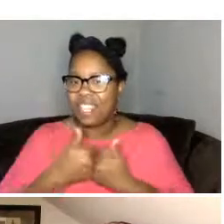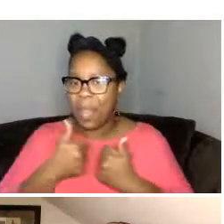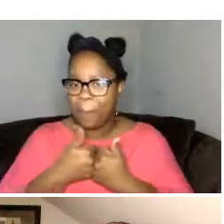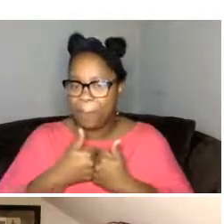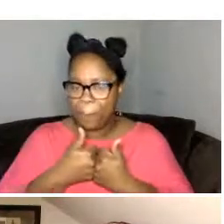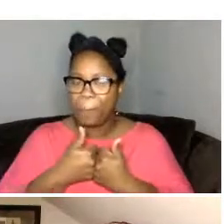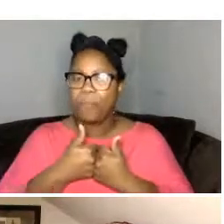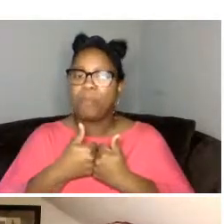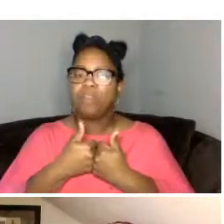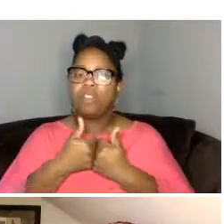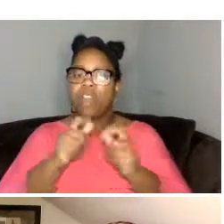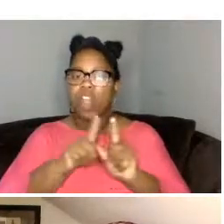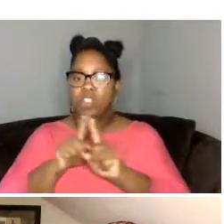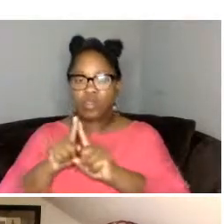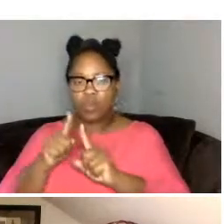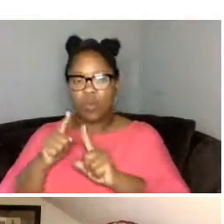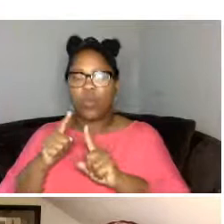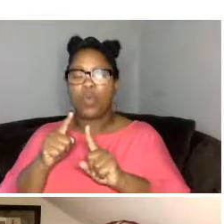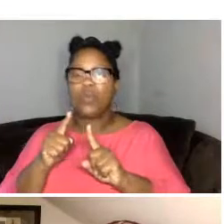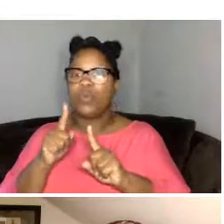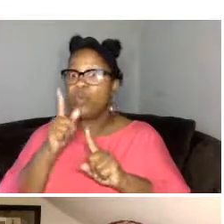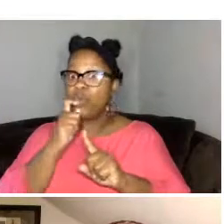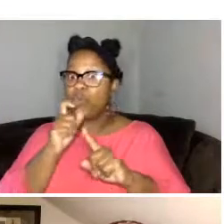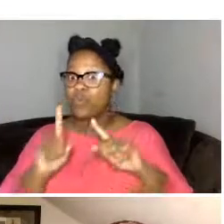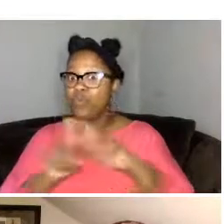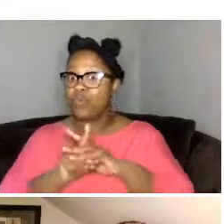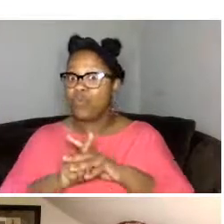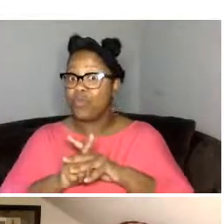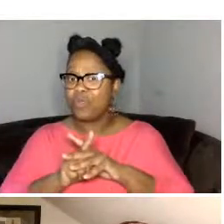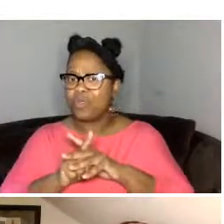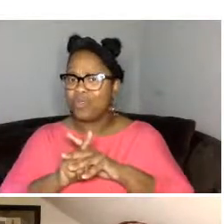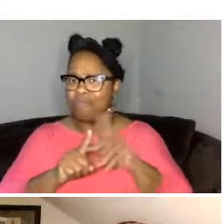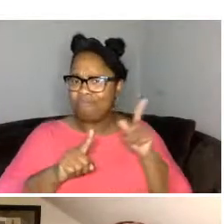has the appearance of one of the young men that was in the earlier film